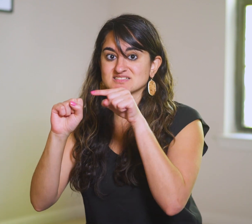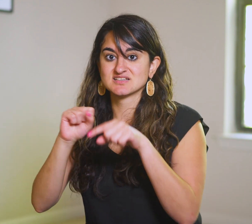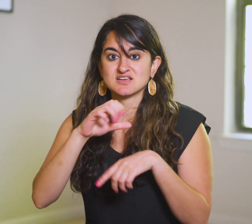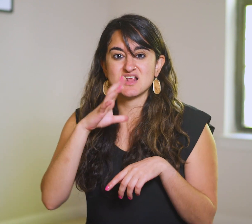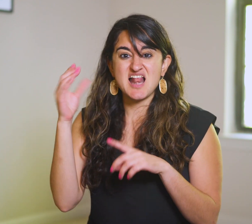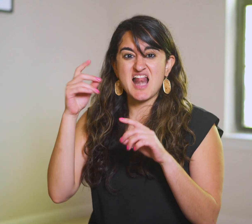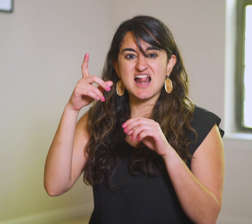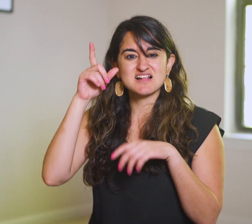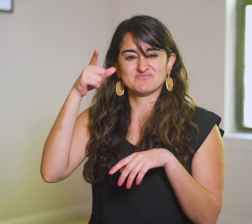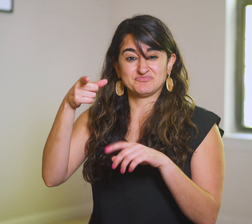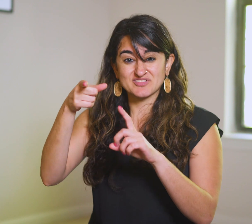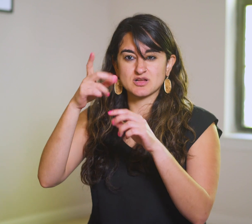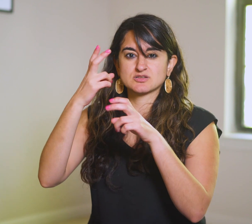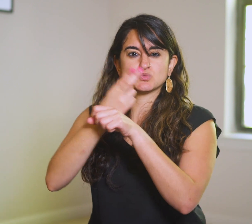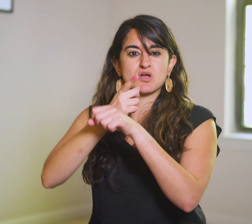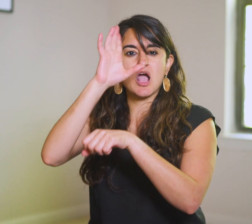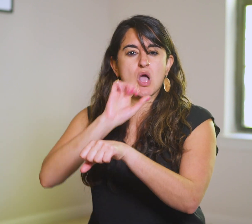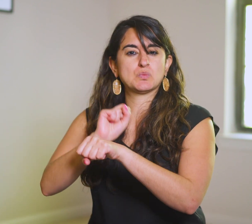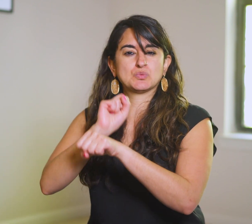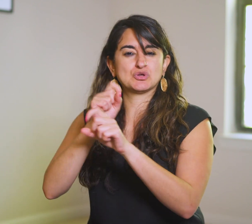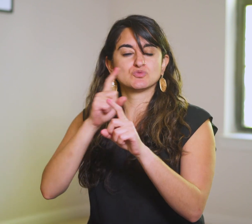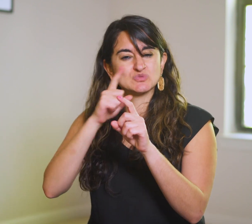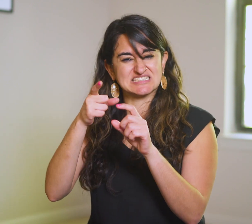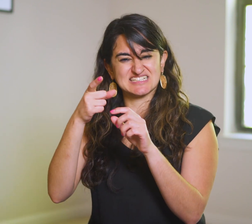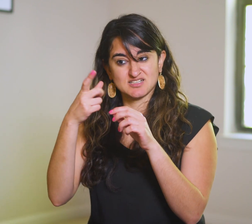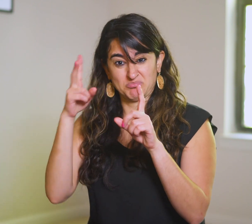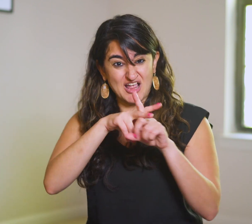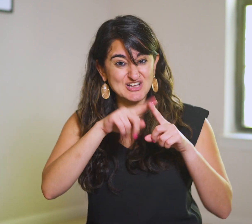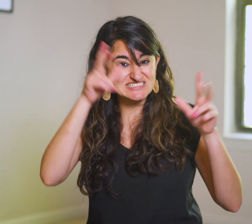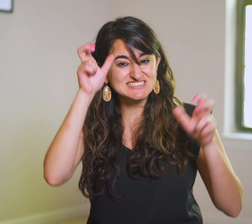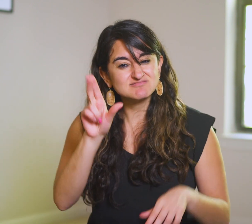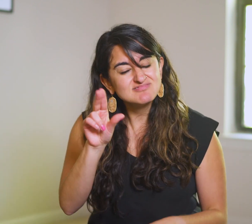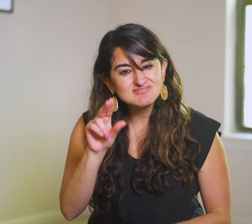repeatedly and insistently attributing His work to Satan.